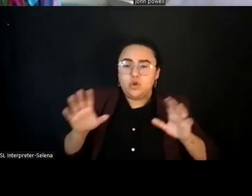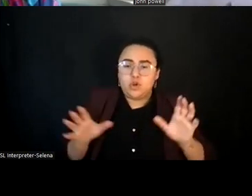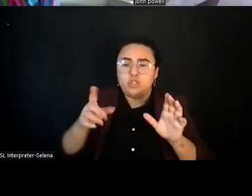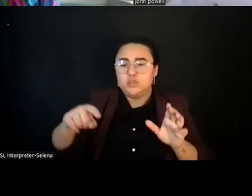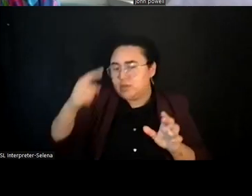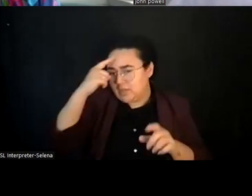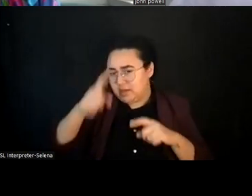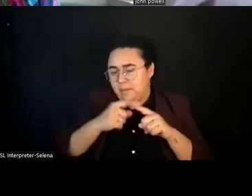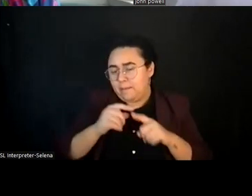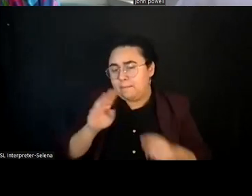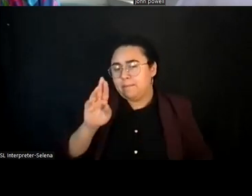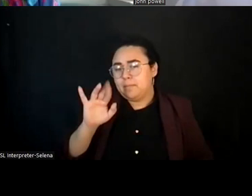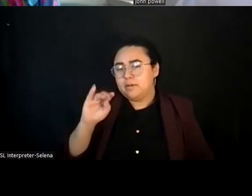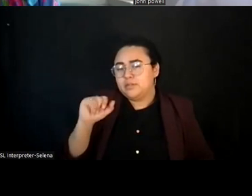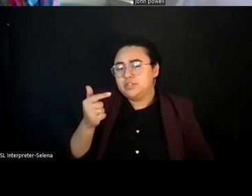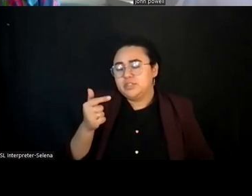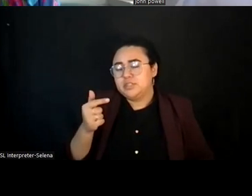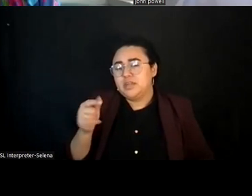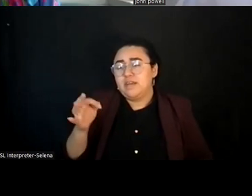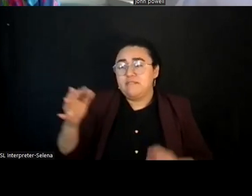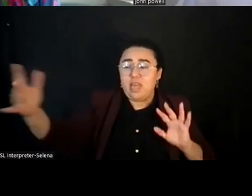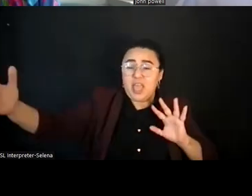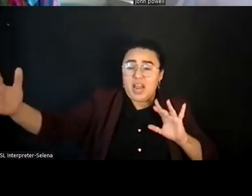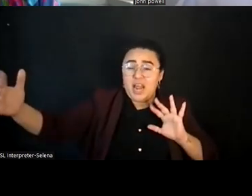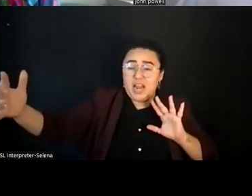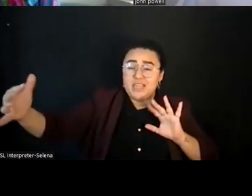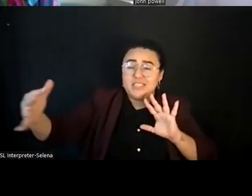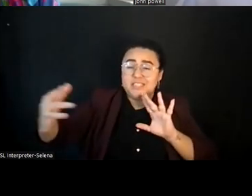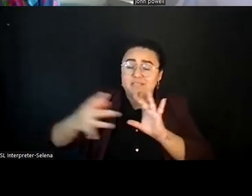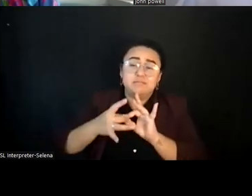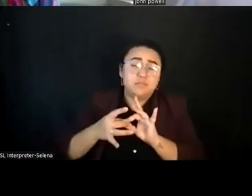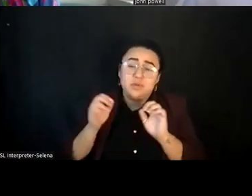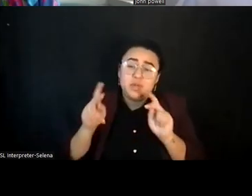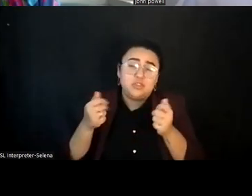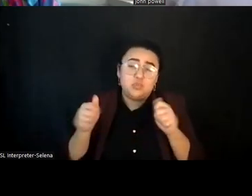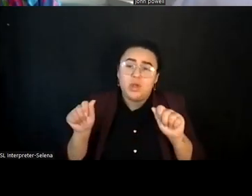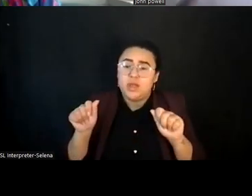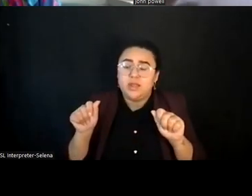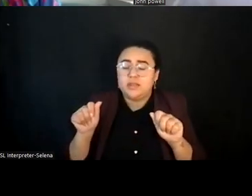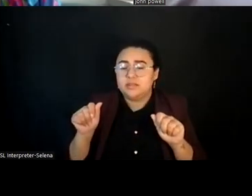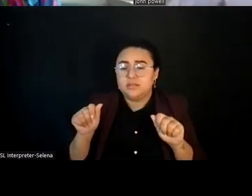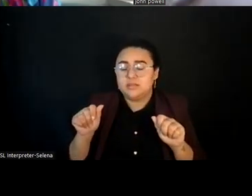with people and if it's too long with British banana, you know, but go beyond just bridging